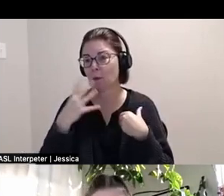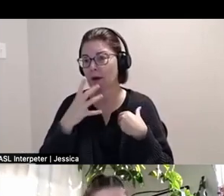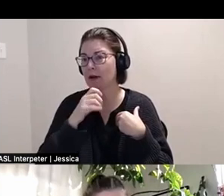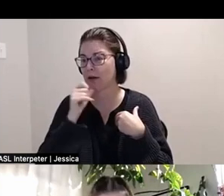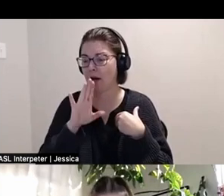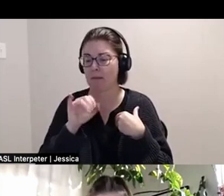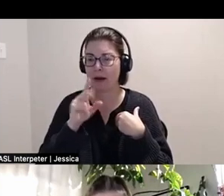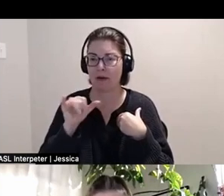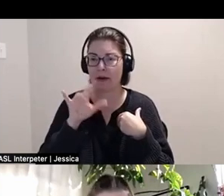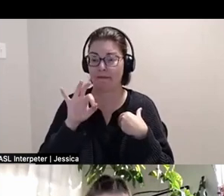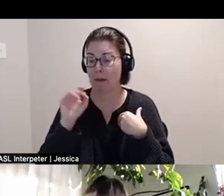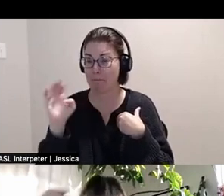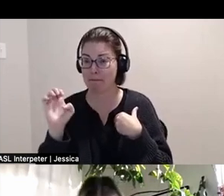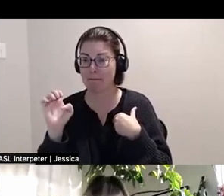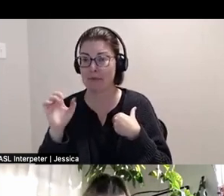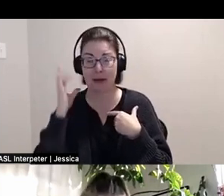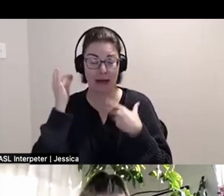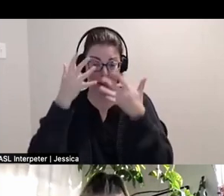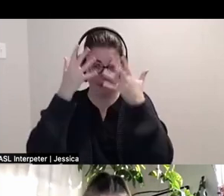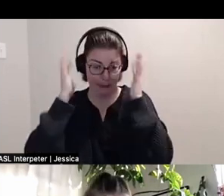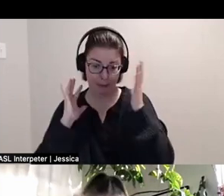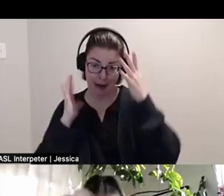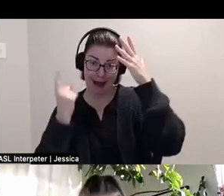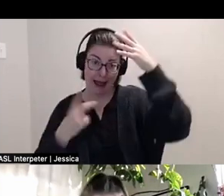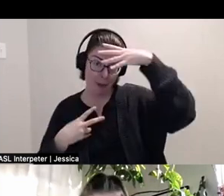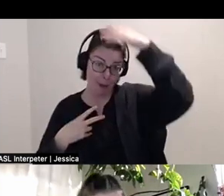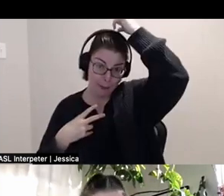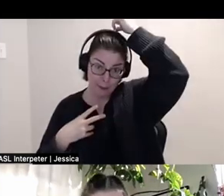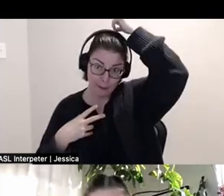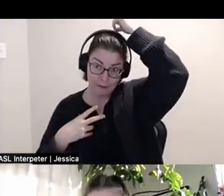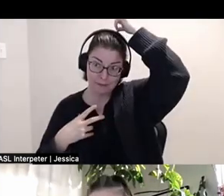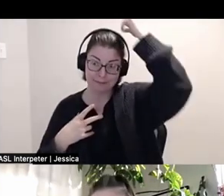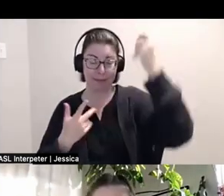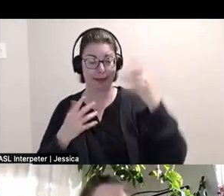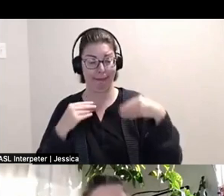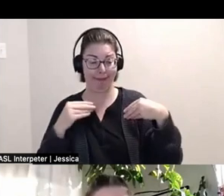I have long brown hair that's kind of half pulled up into a lazy high pony tail.